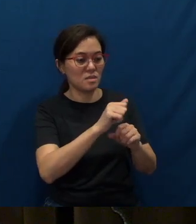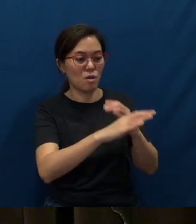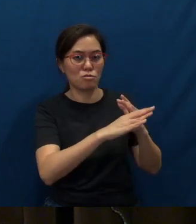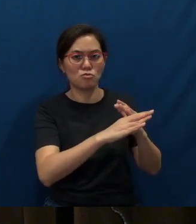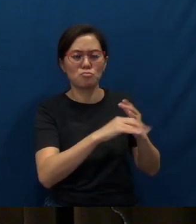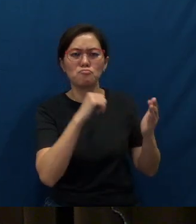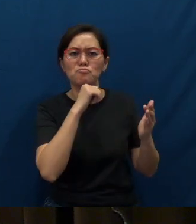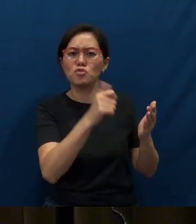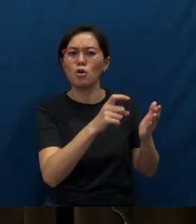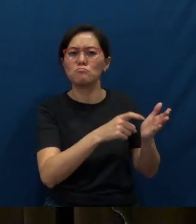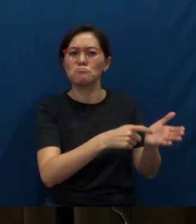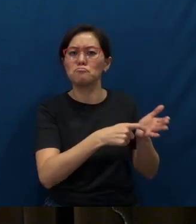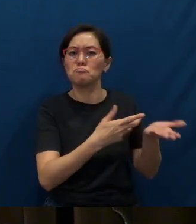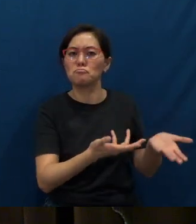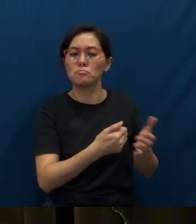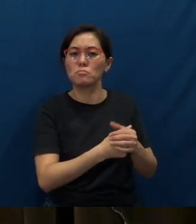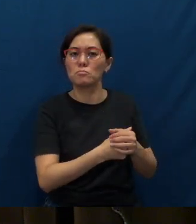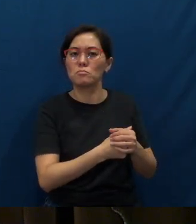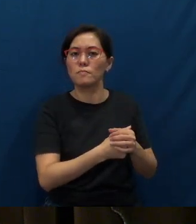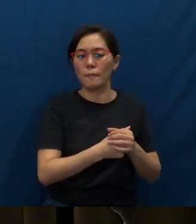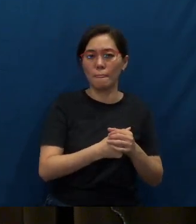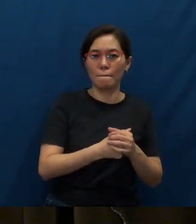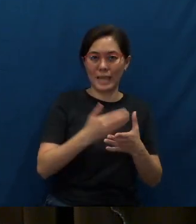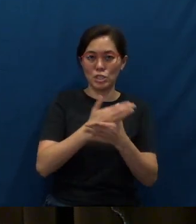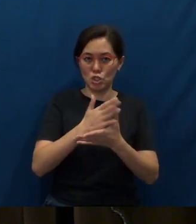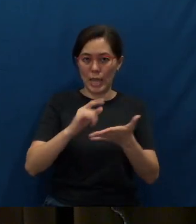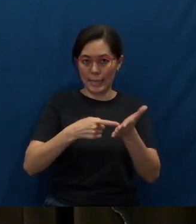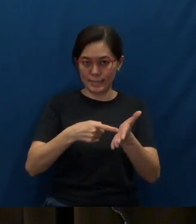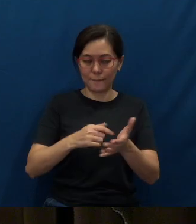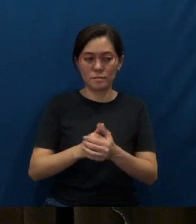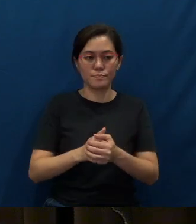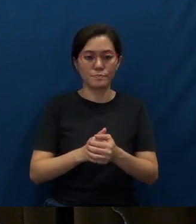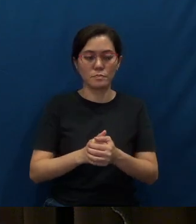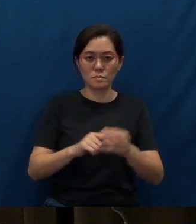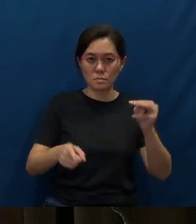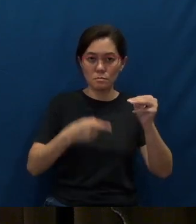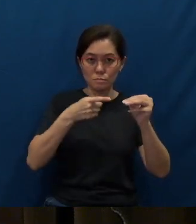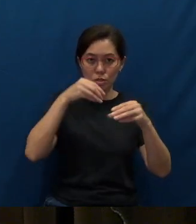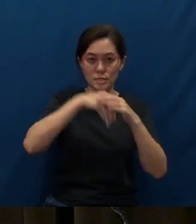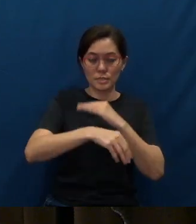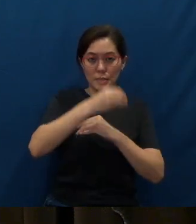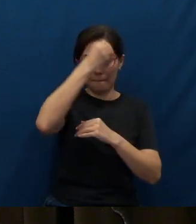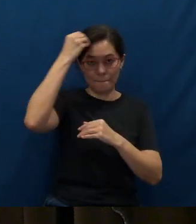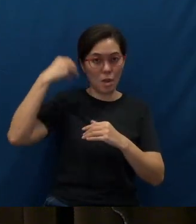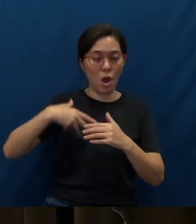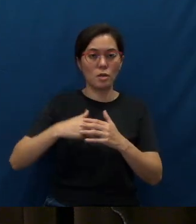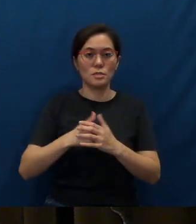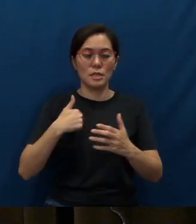Let me share with you an example of missions in Myanmar that I was involved in,